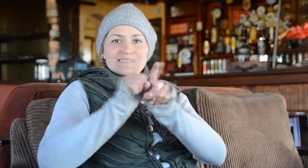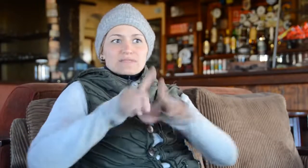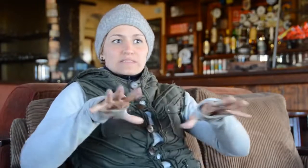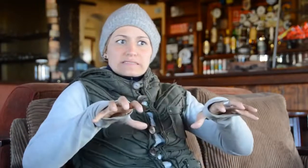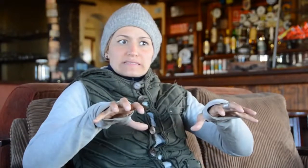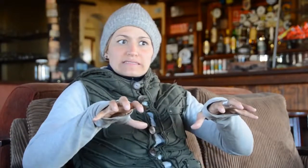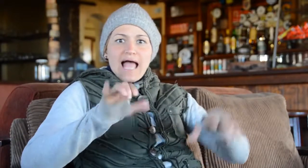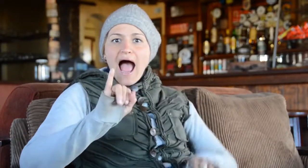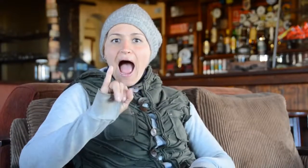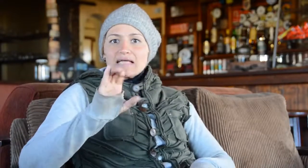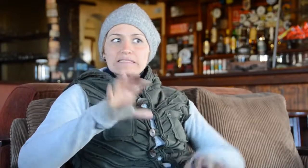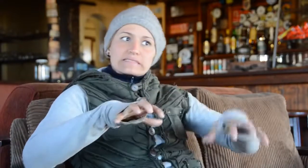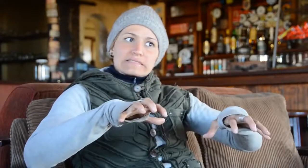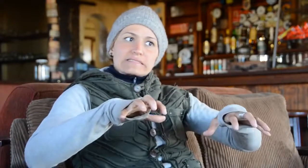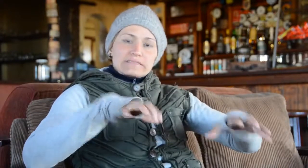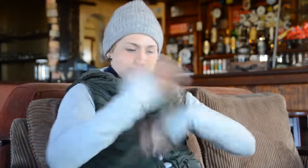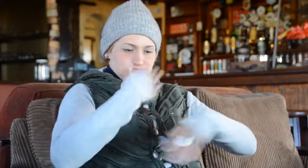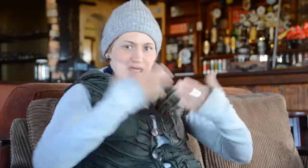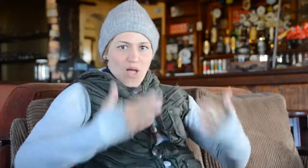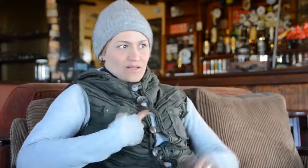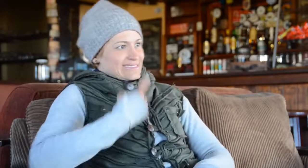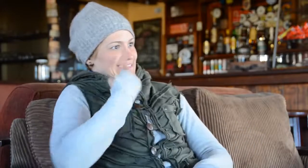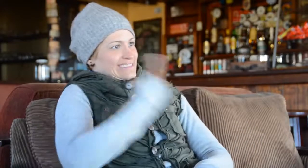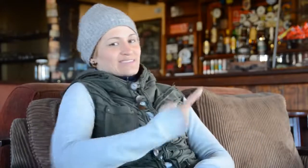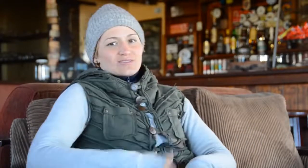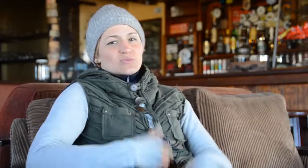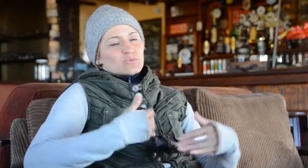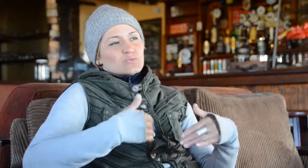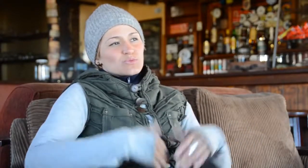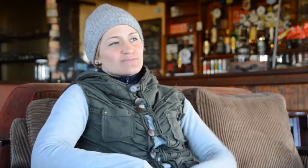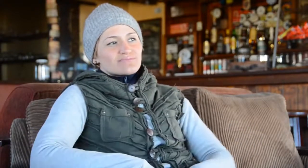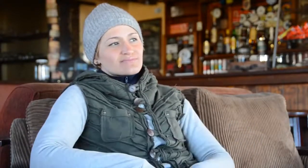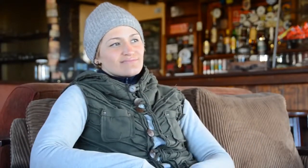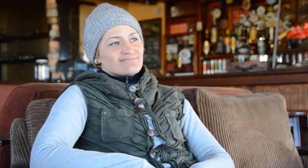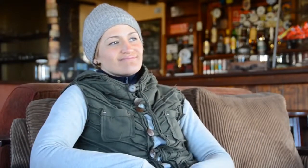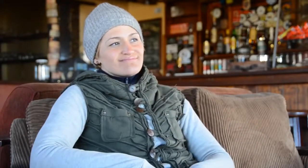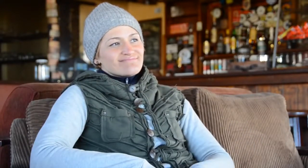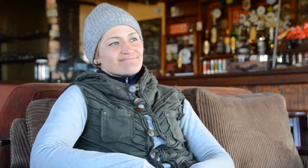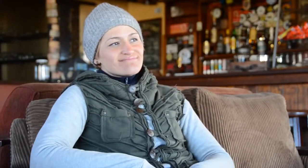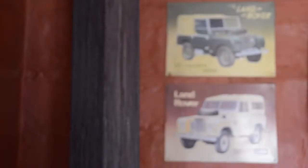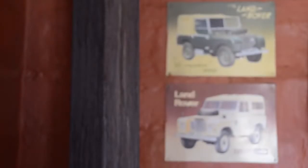these years, time was frozen and I am seeing the same.